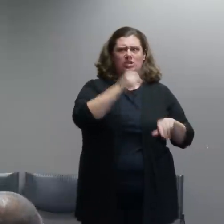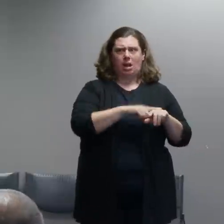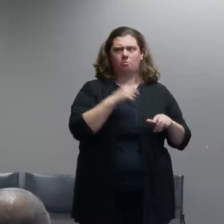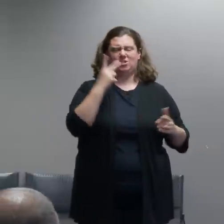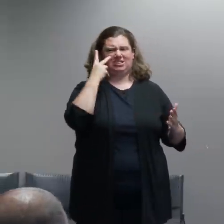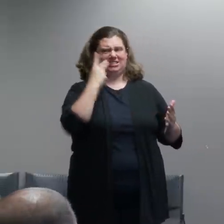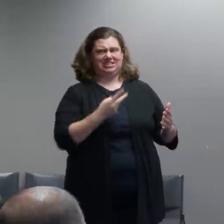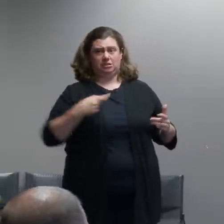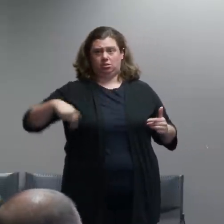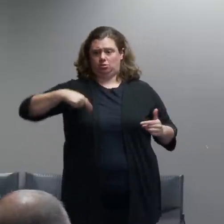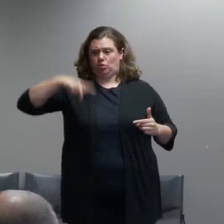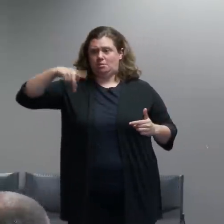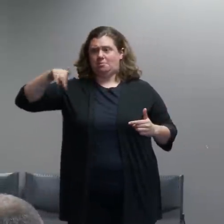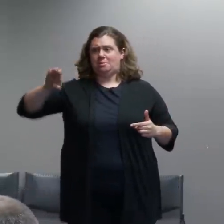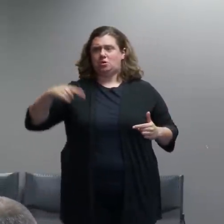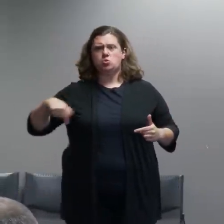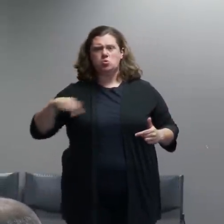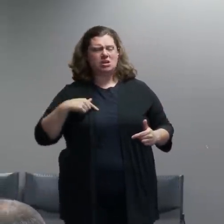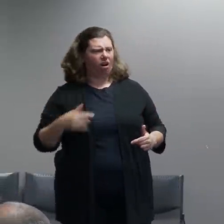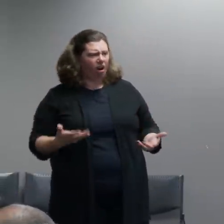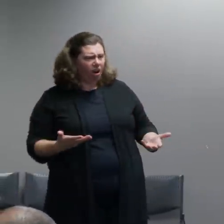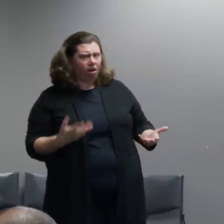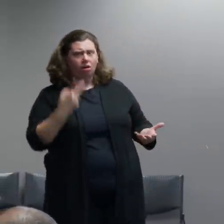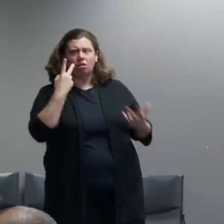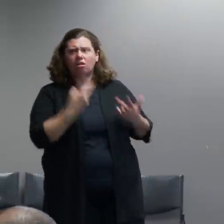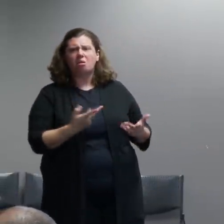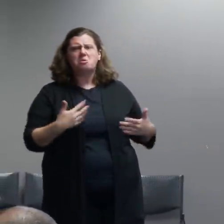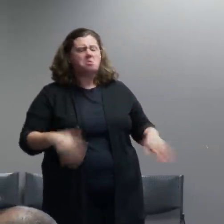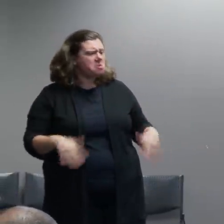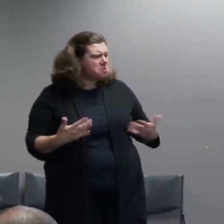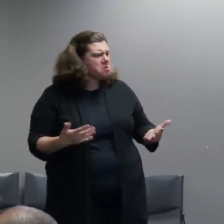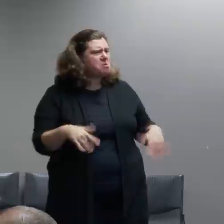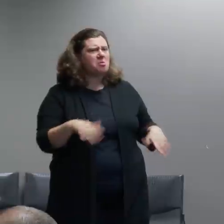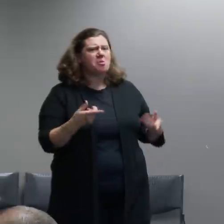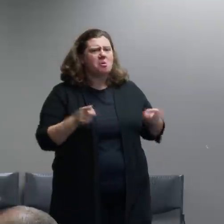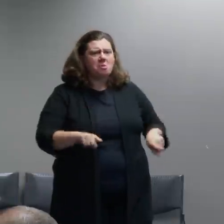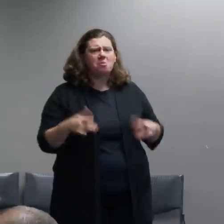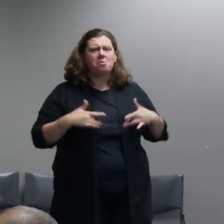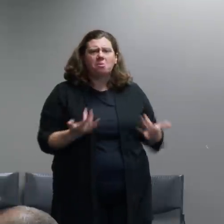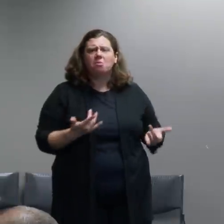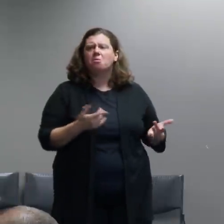and really then in living memory. There we encountered widespread burglary,